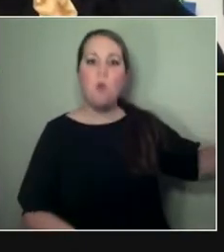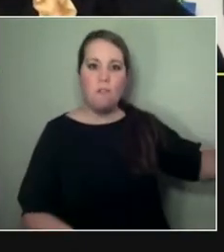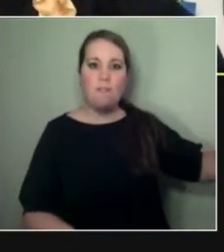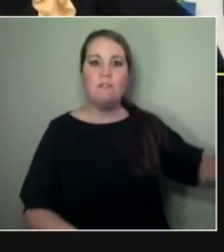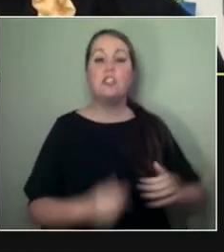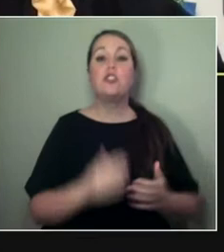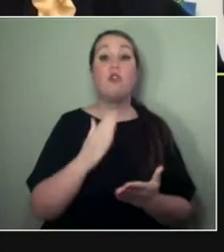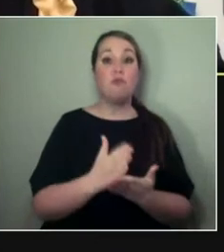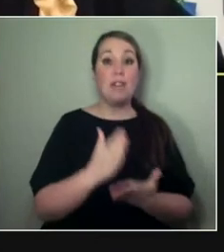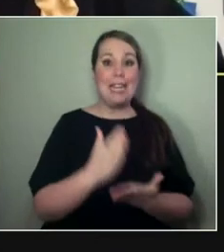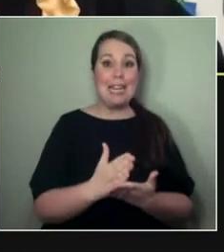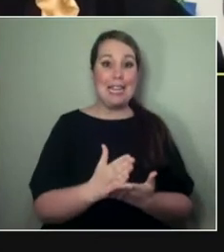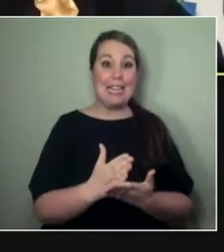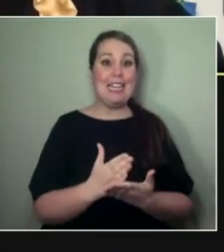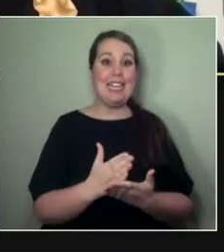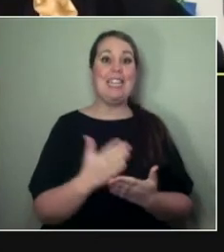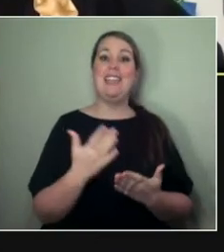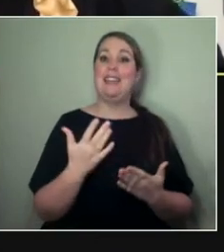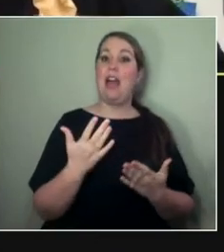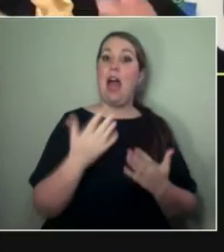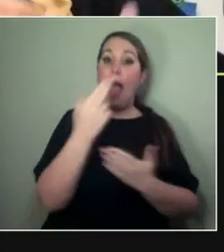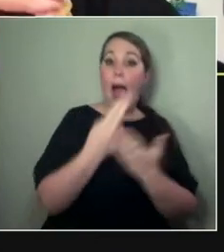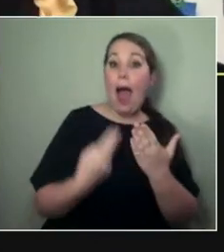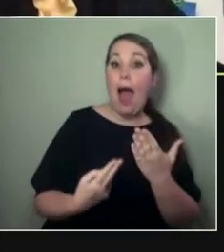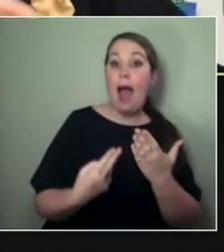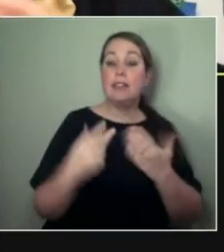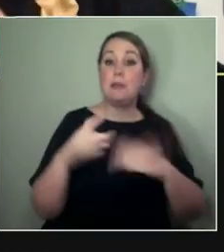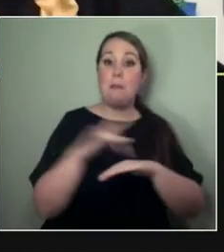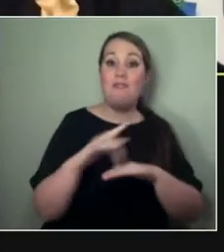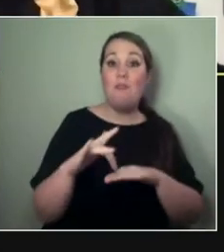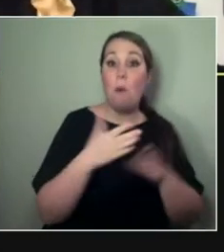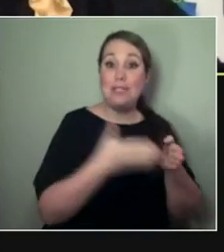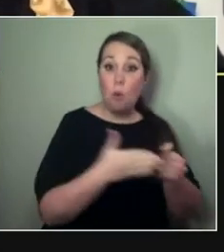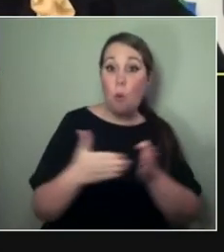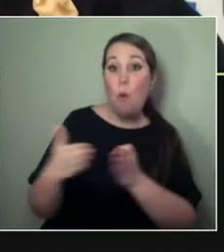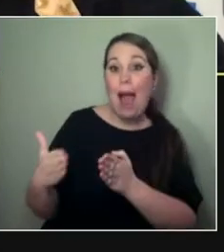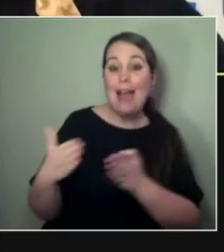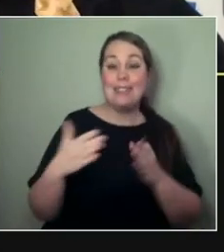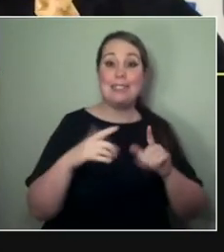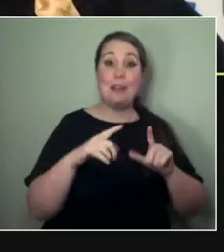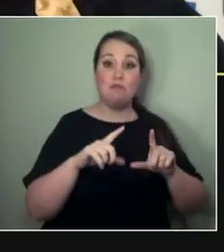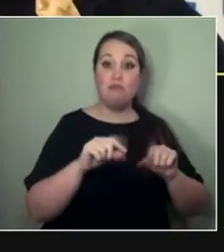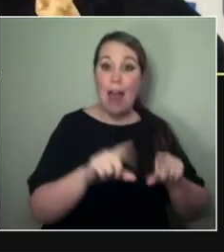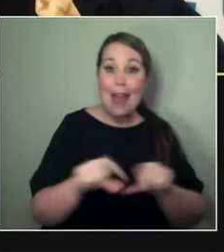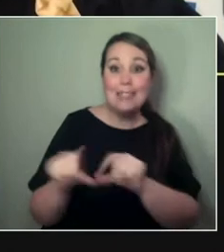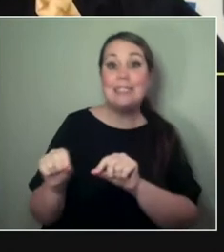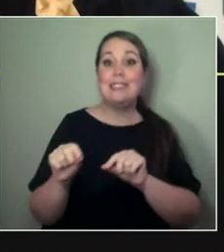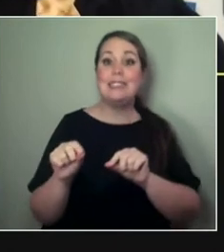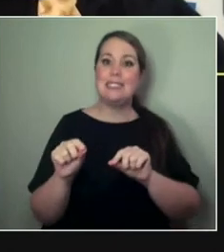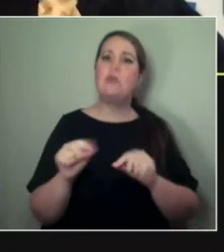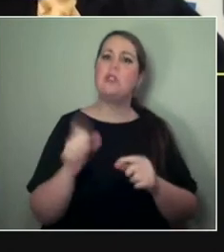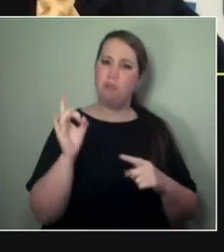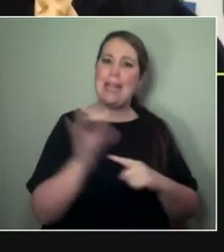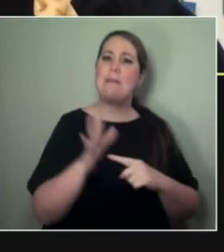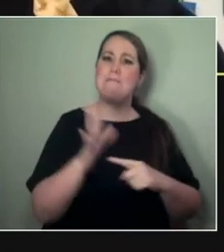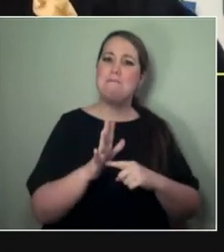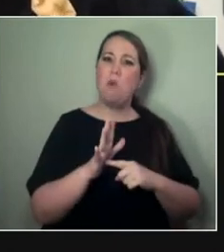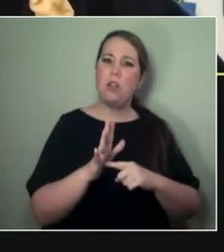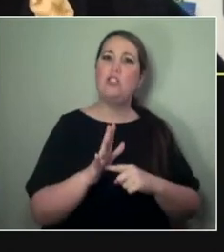around opening and closing space and existing in space and mimicking it online, you know?